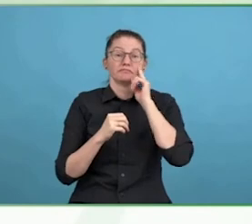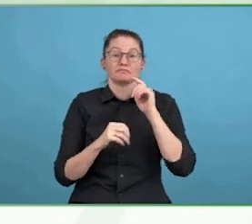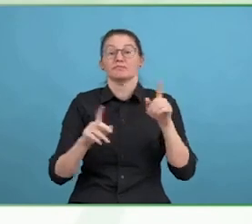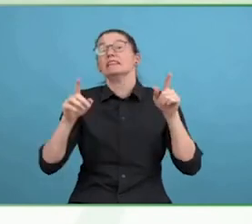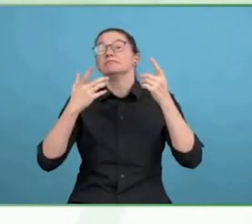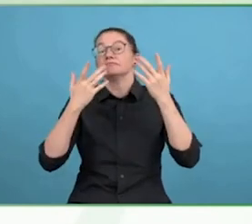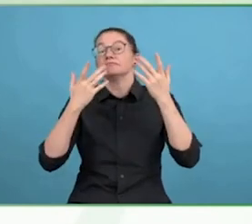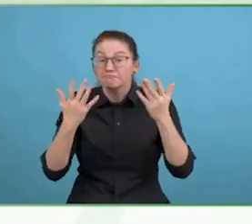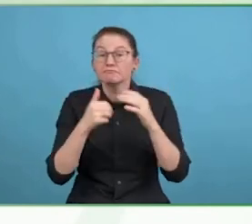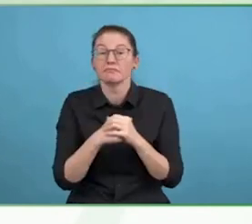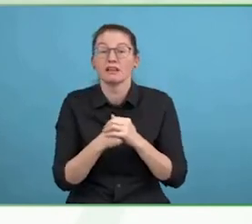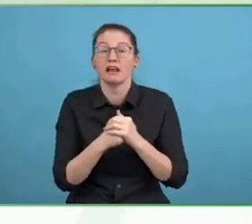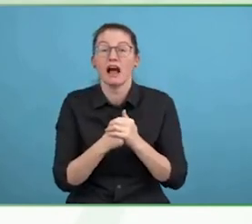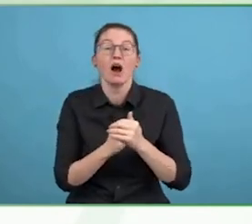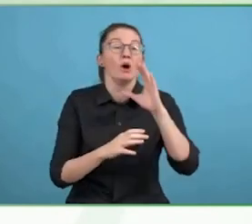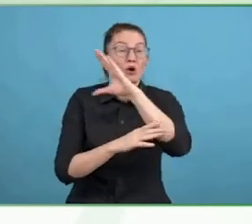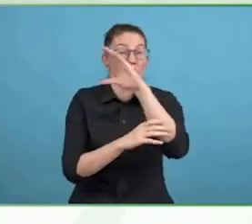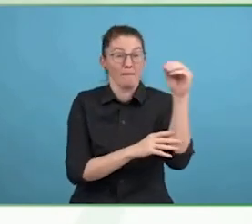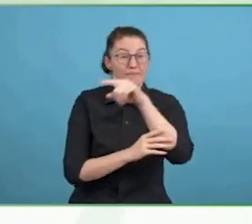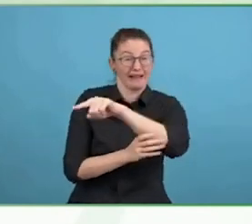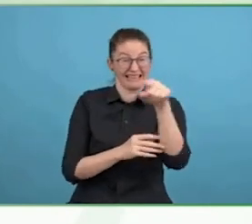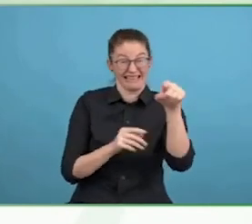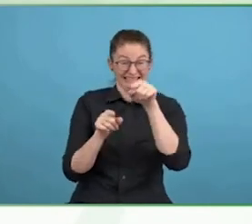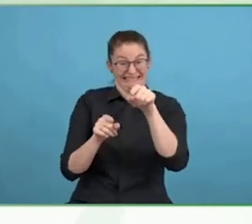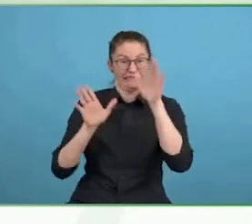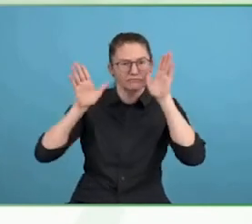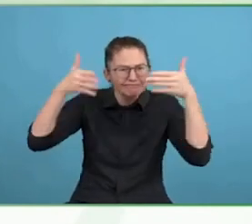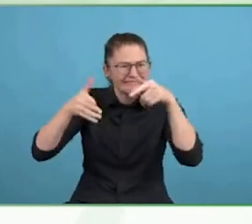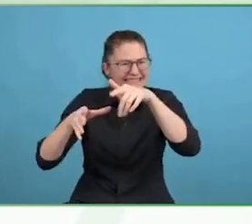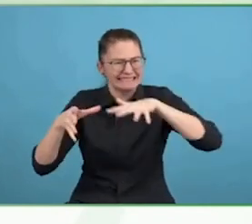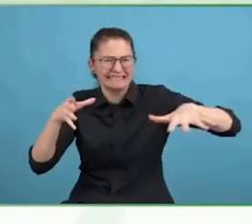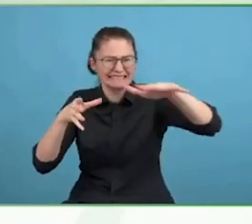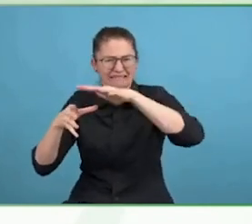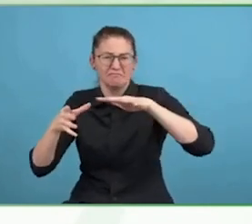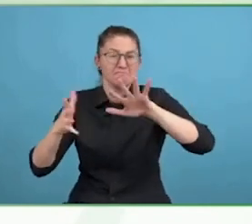It is not only pack up and go home but now we know this information, but to be do now?